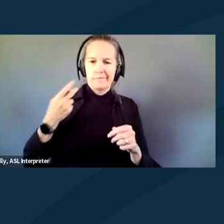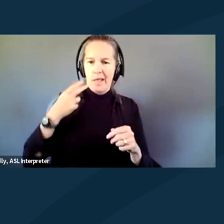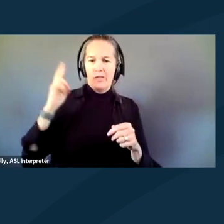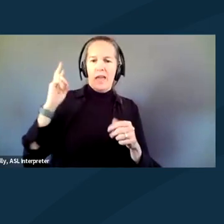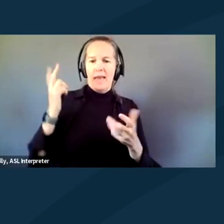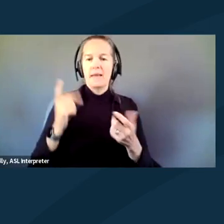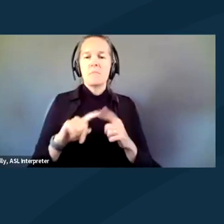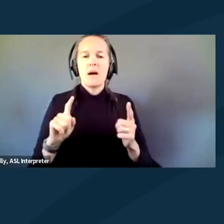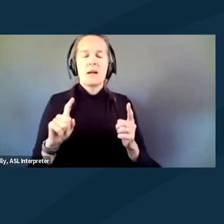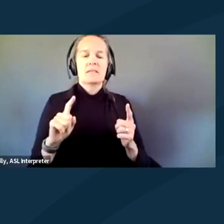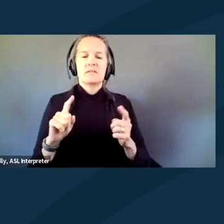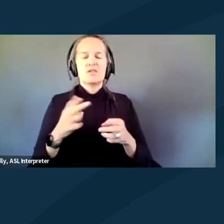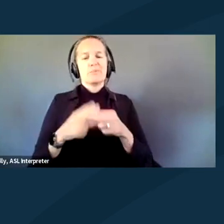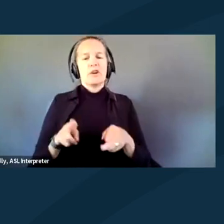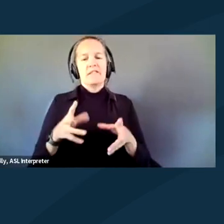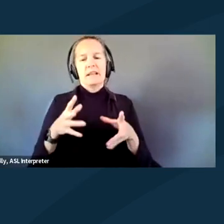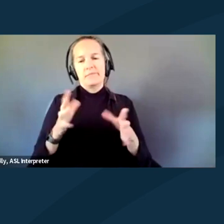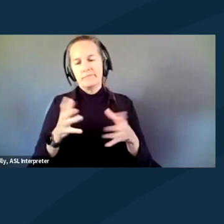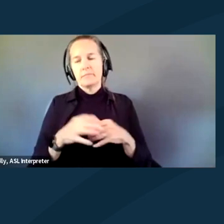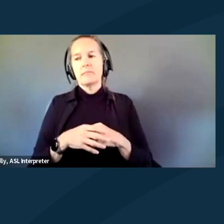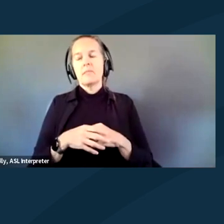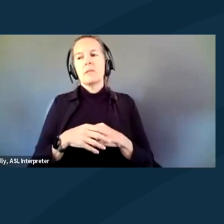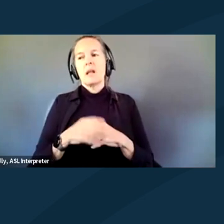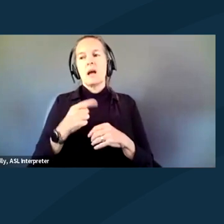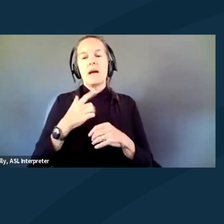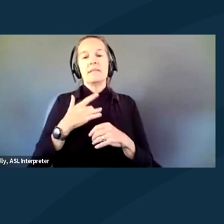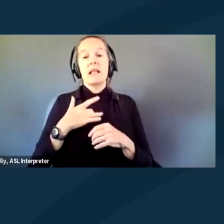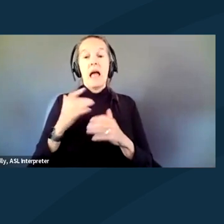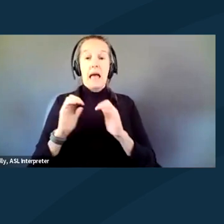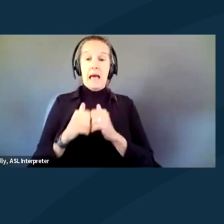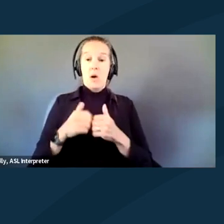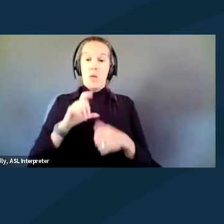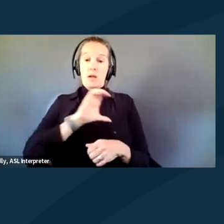I think so much of how the cops treat you and how prison guards